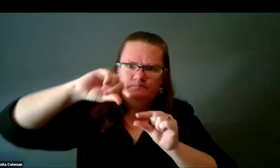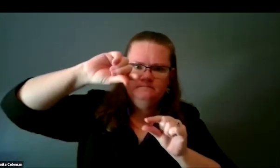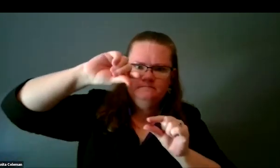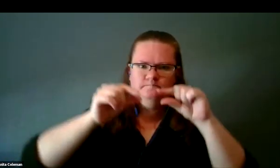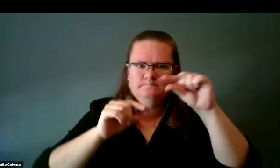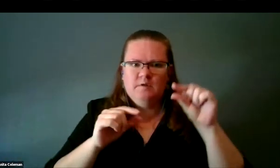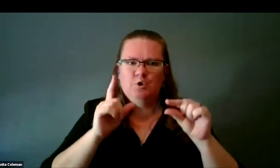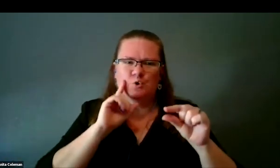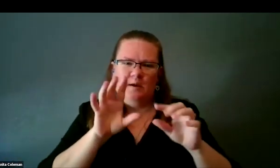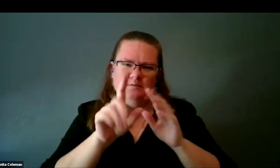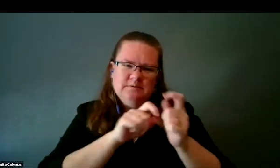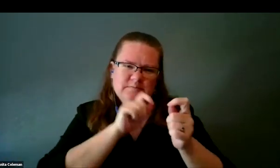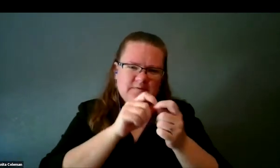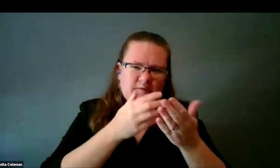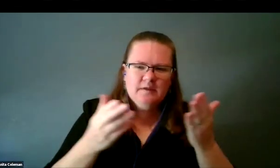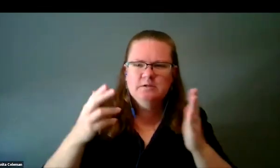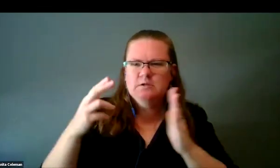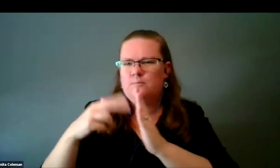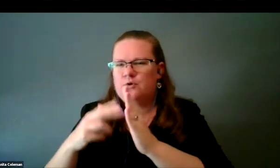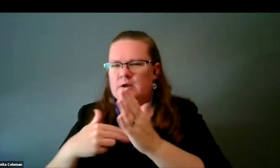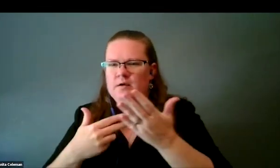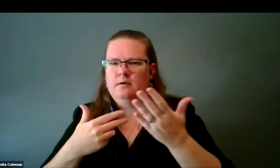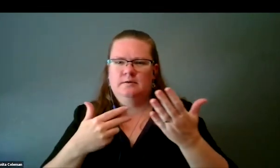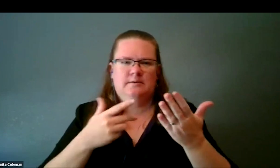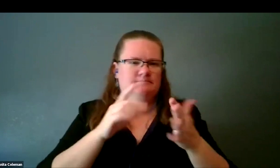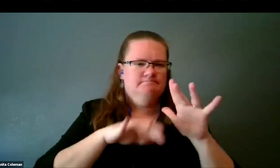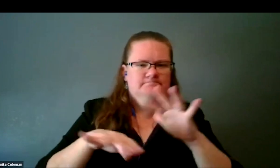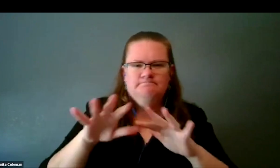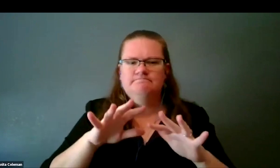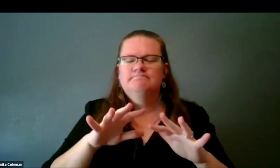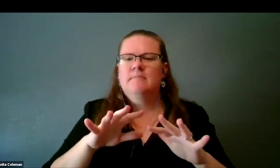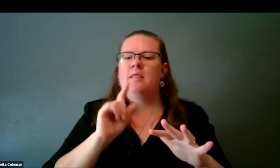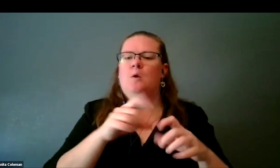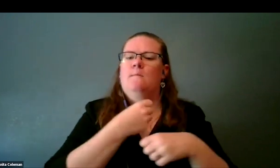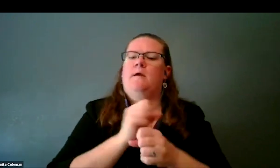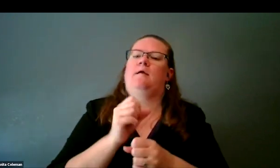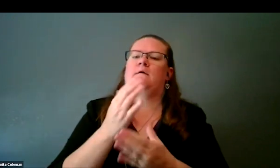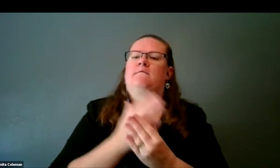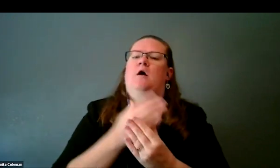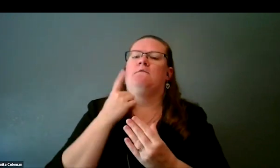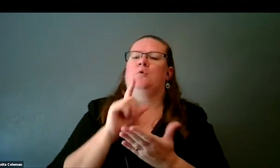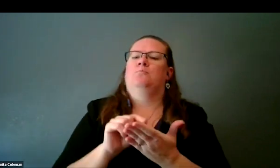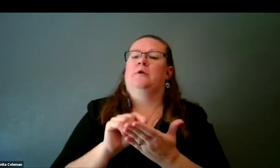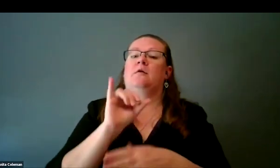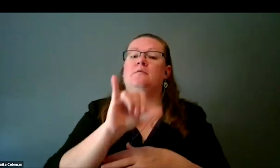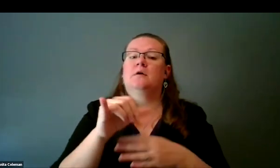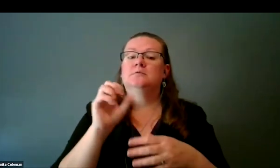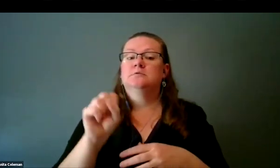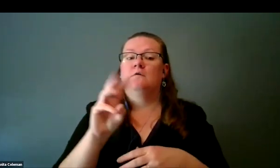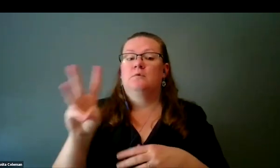you can rate stuff and then it creates the print file. The software is available for free on GitHub.